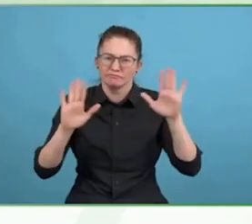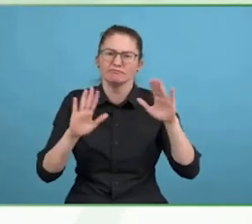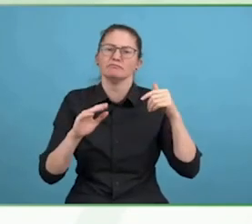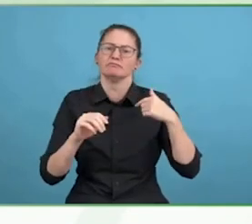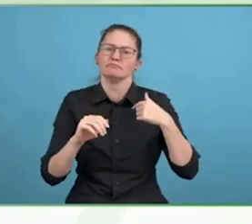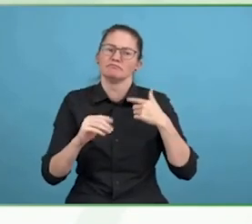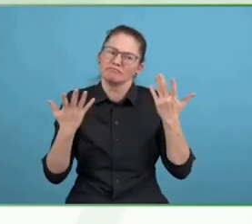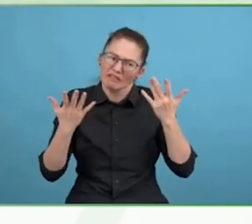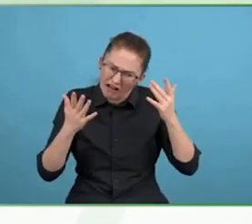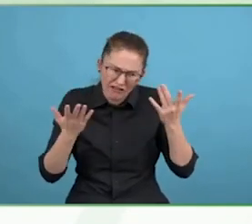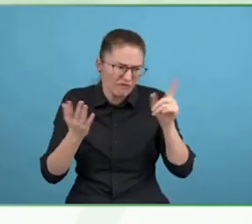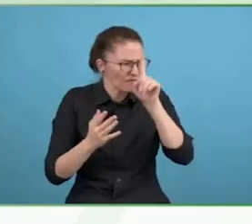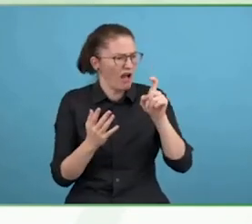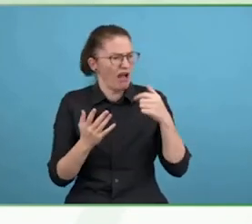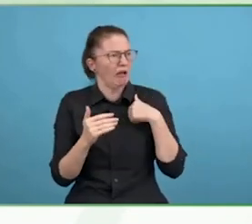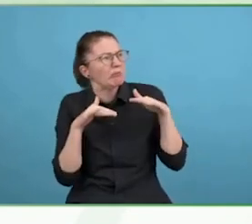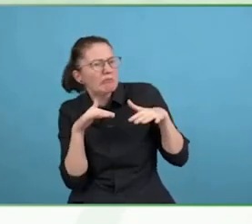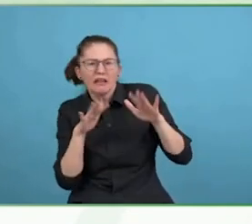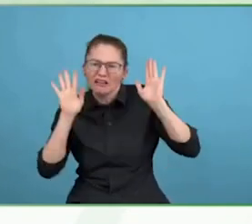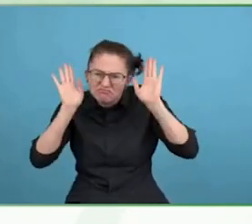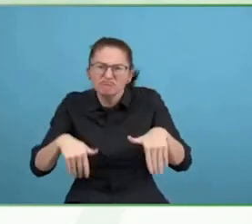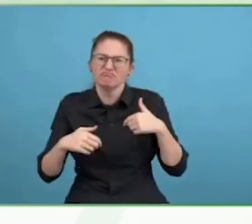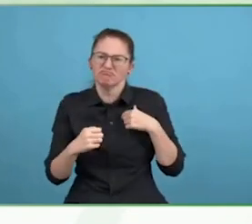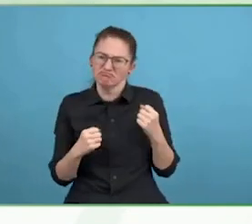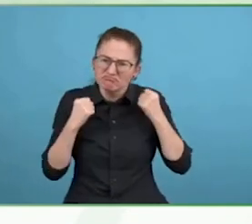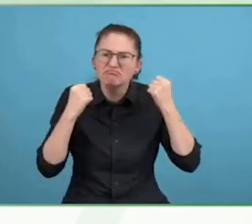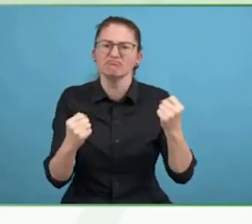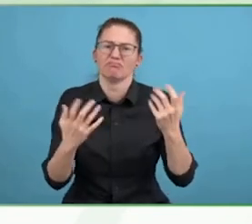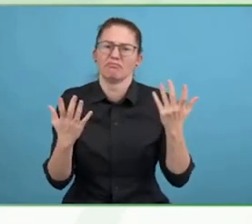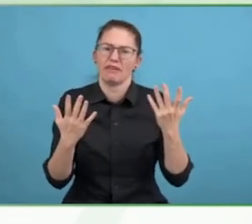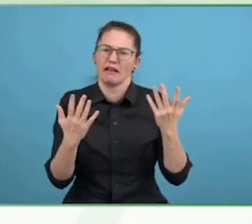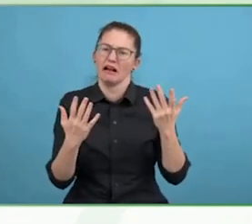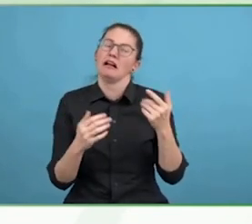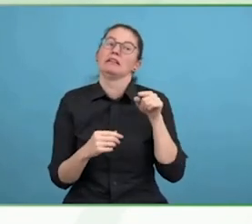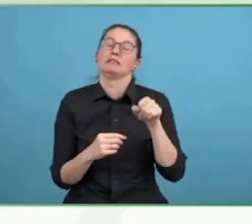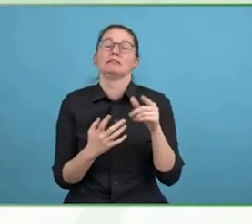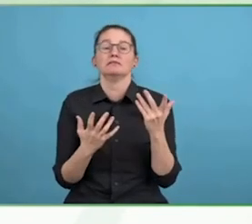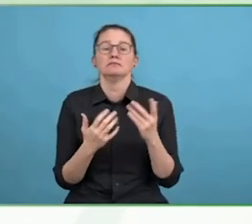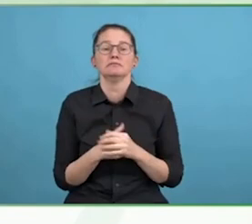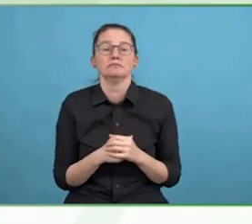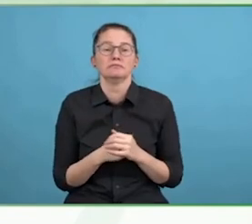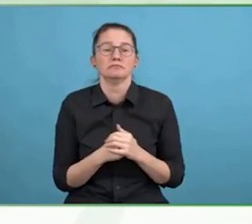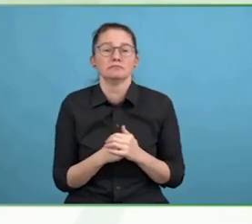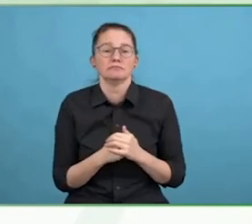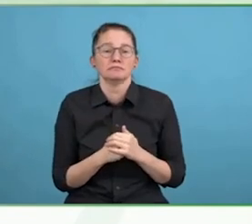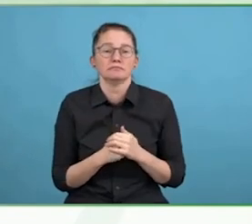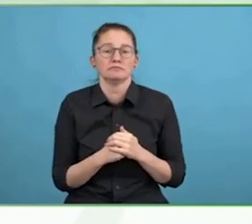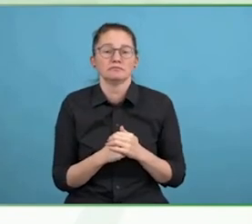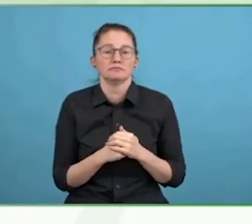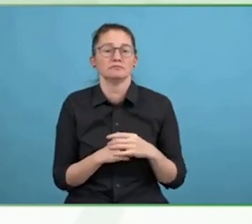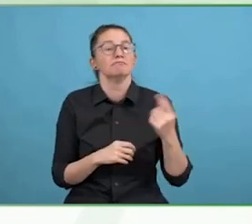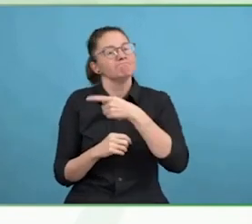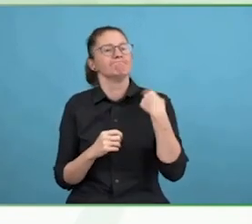It is so natural, it is so natural. If you are listening, if you have done this, be patient and kind with